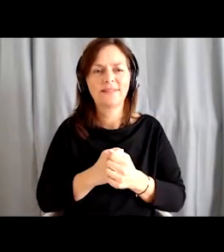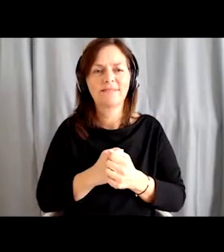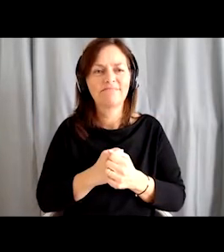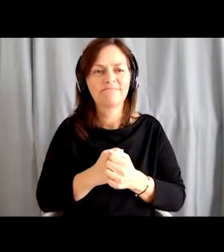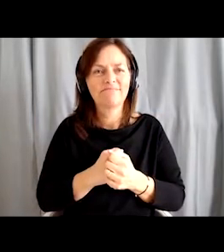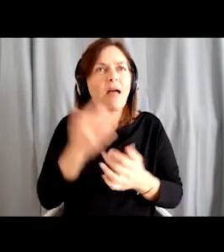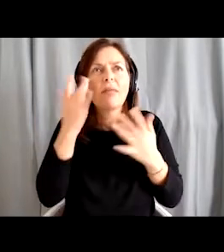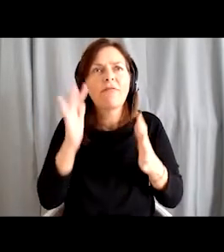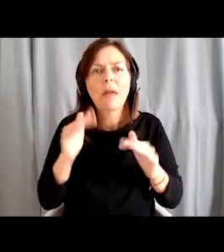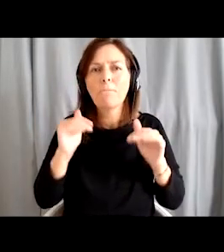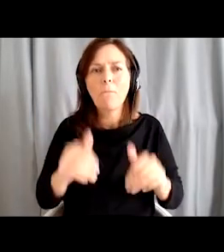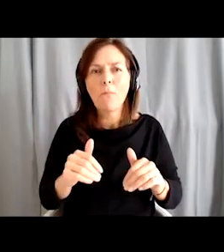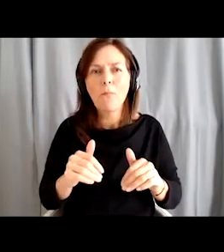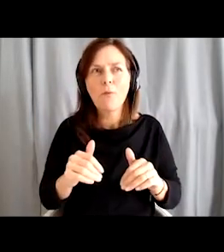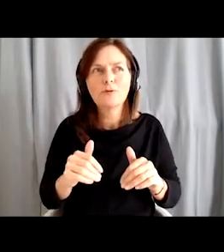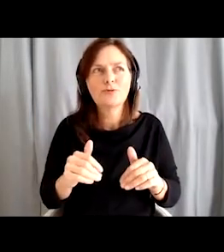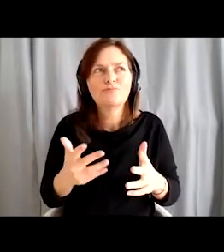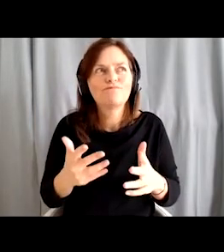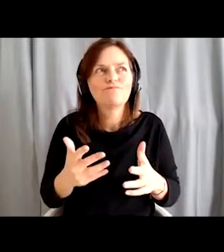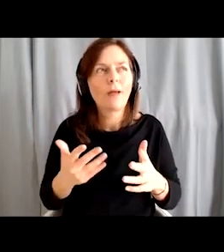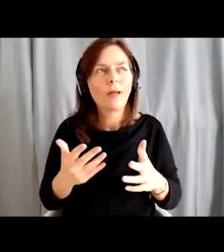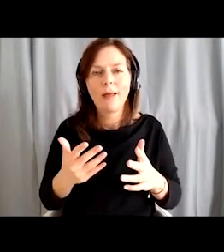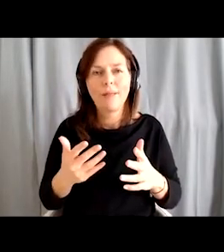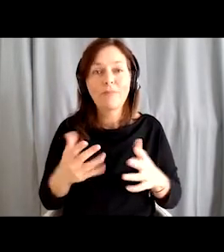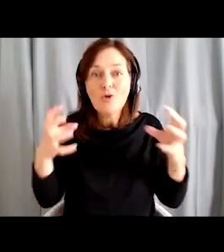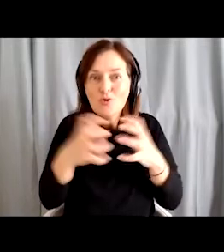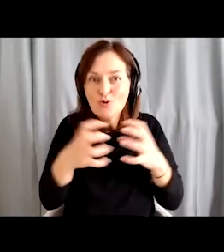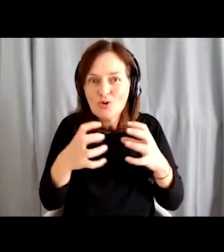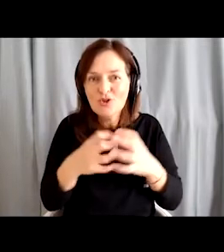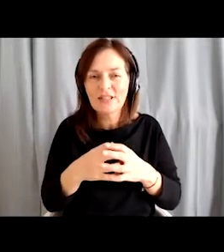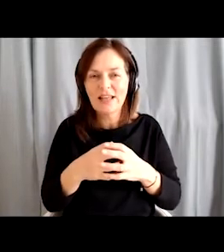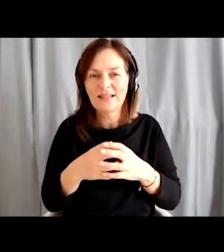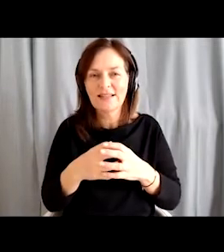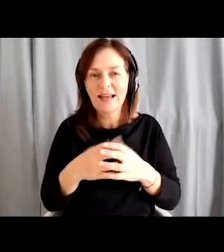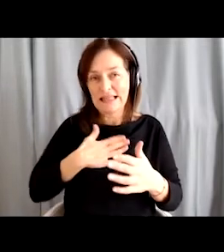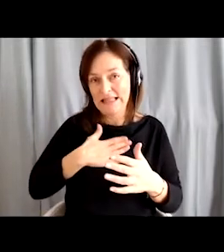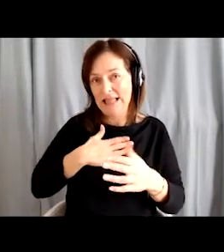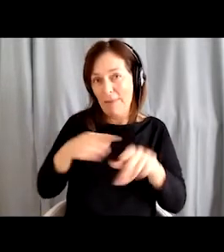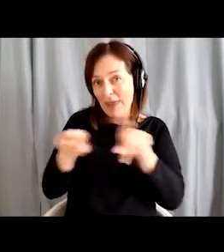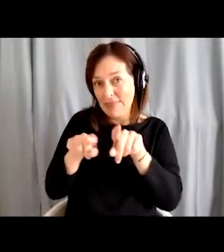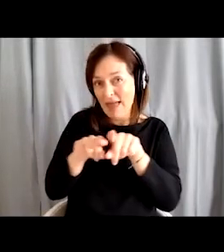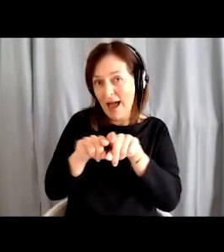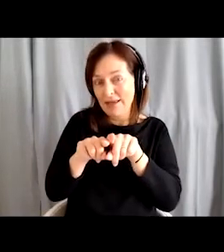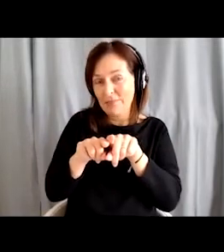And socialising, for example, we socialise with our peers who have the same interests.